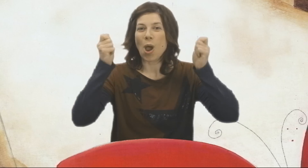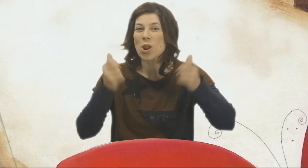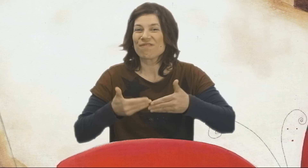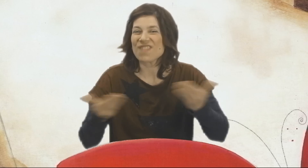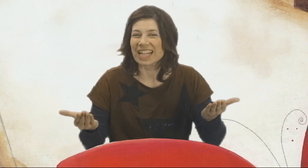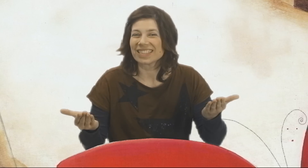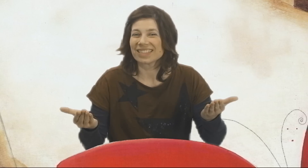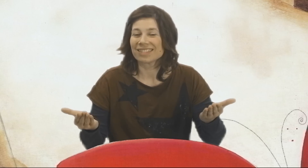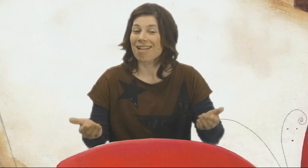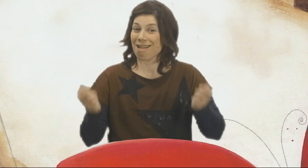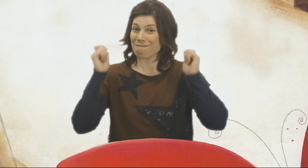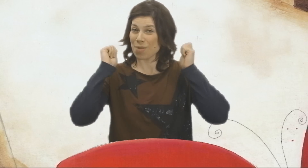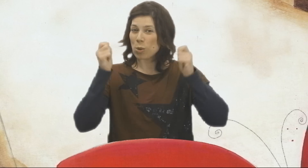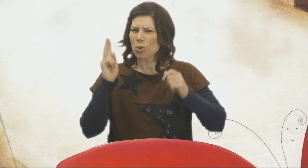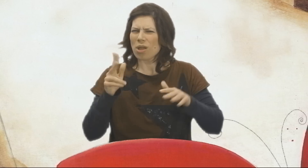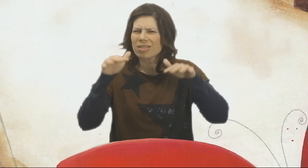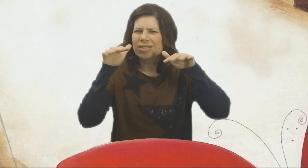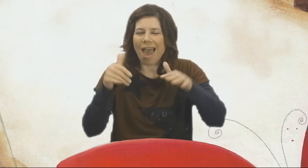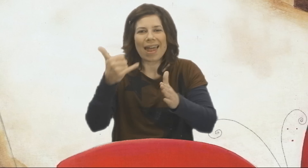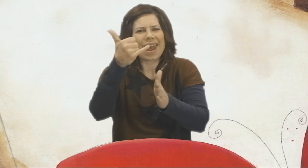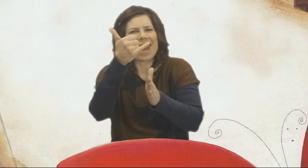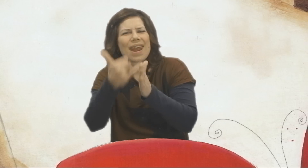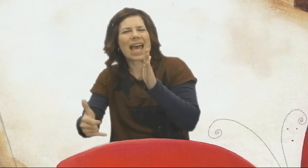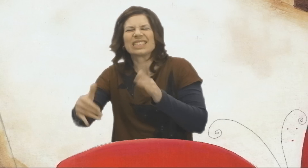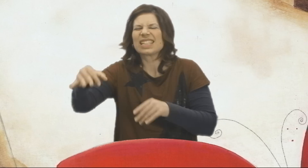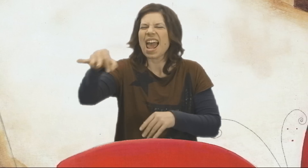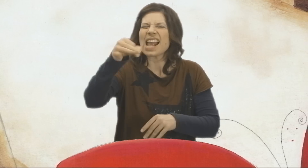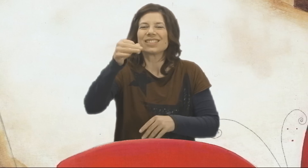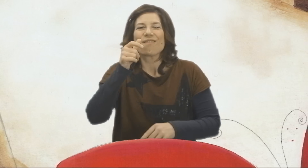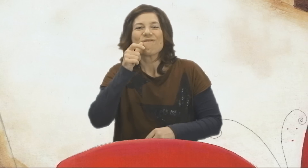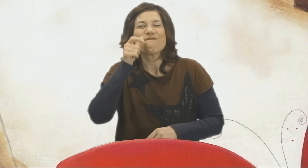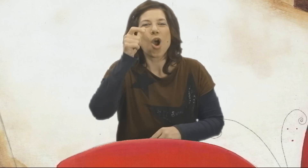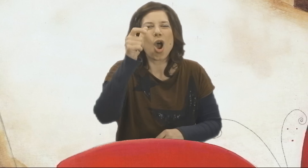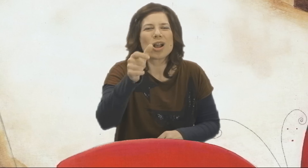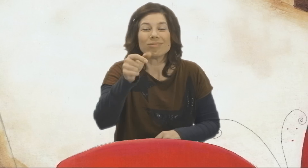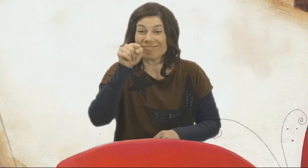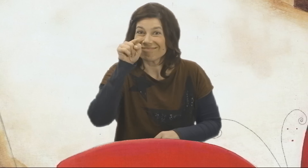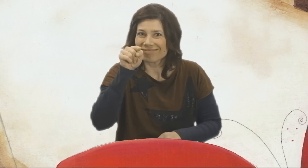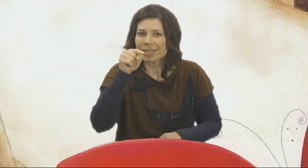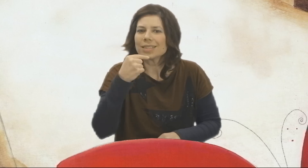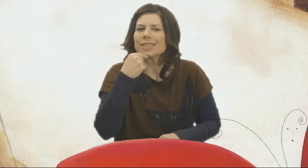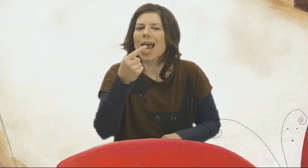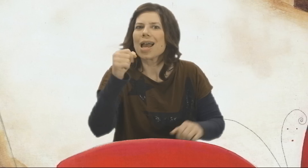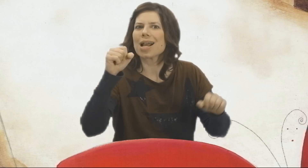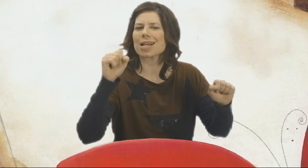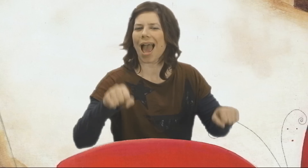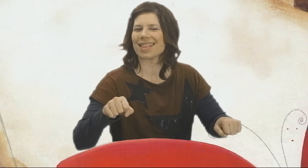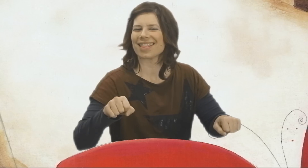Poor Paul only has one word left to say.